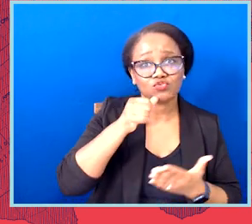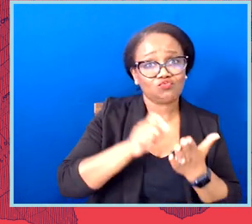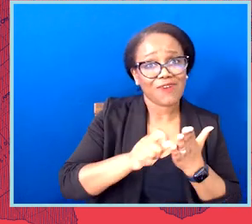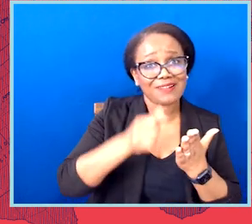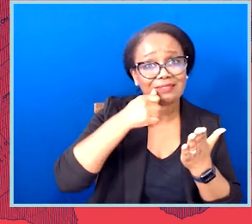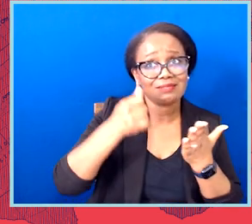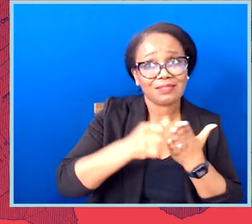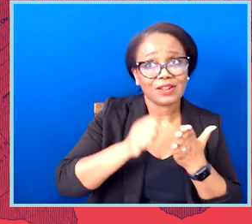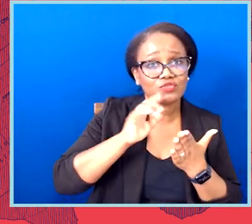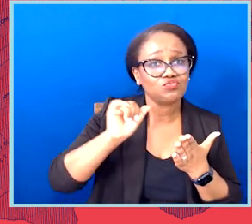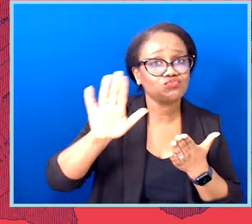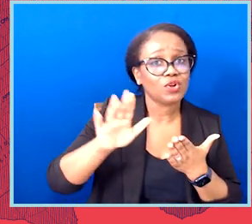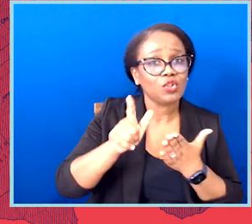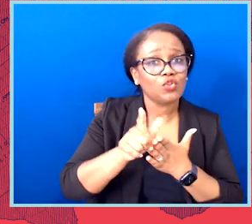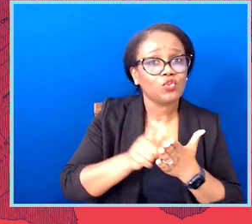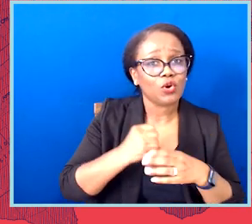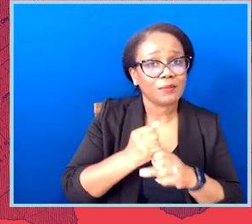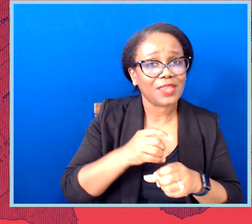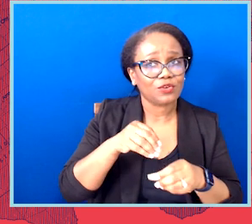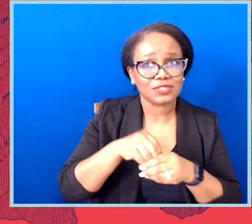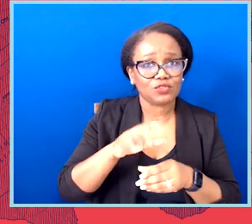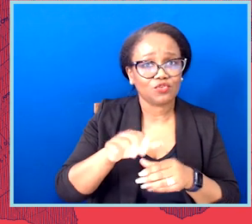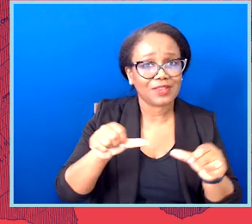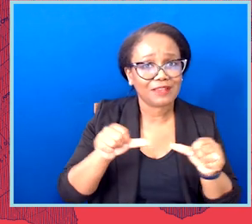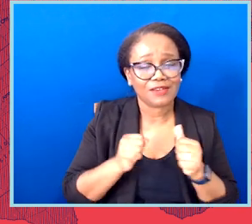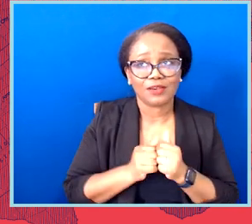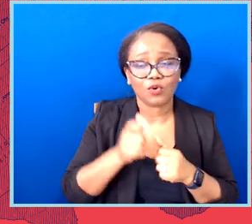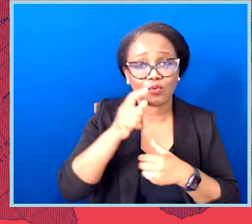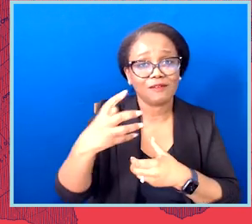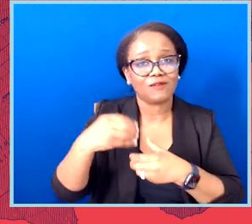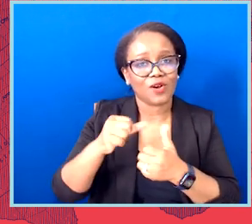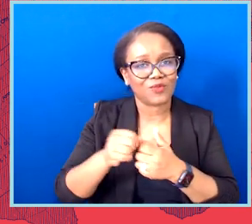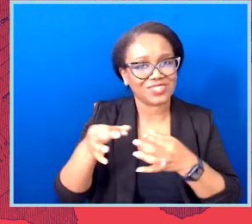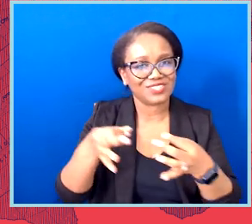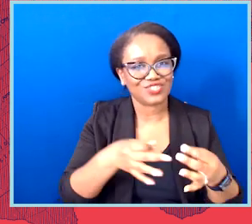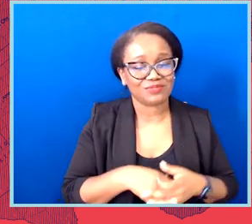to people that are in that decision-making position and to the Department of Justice.